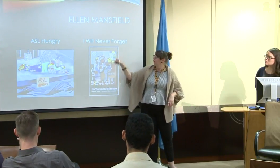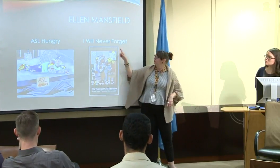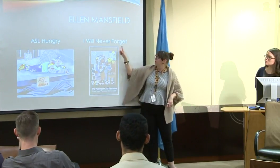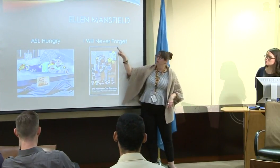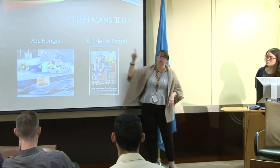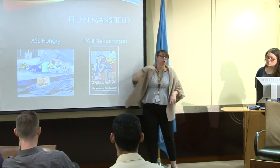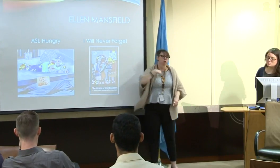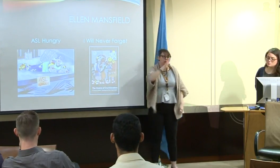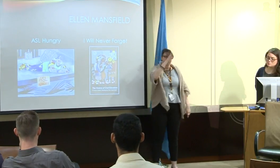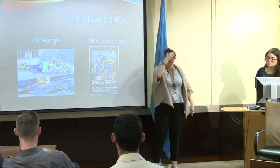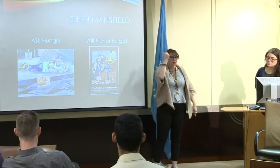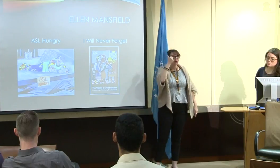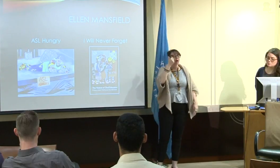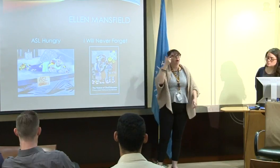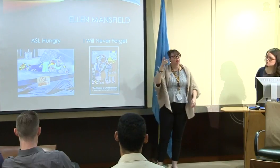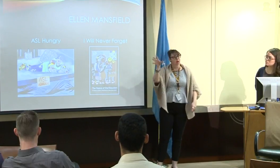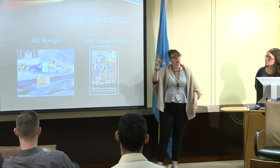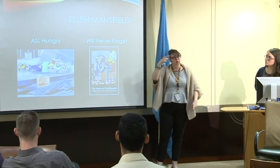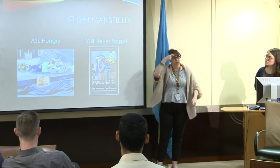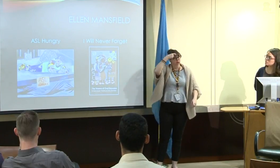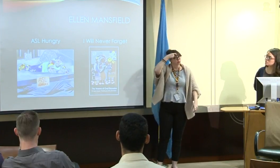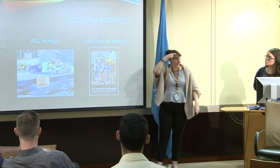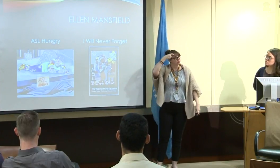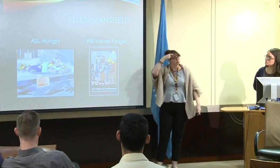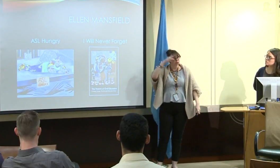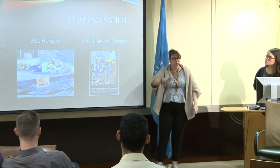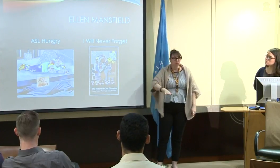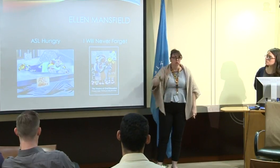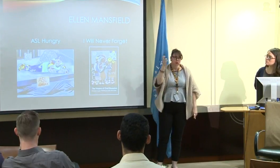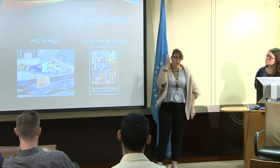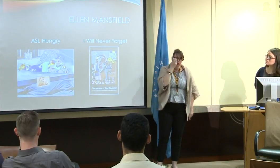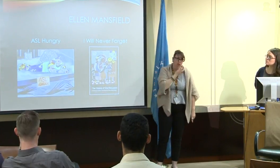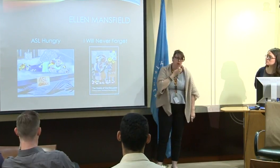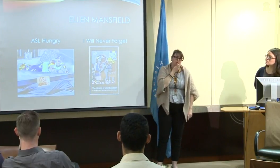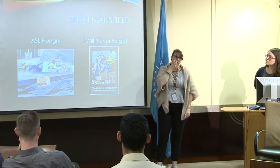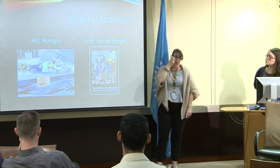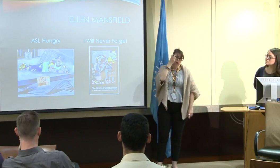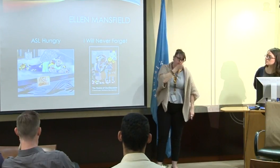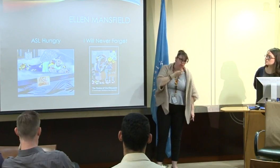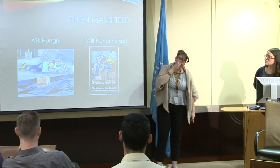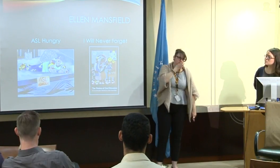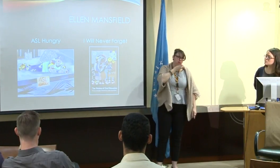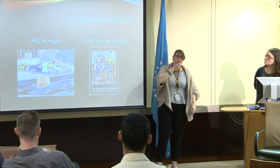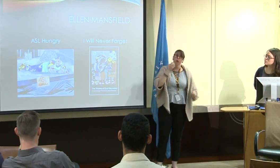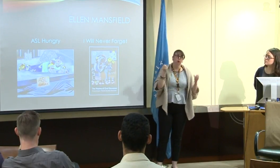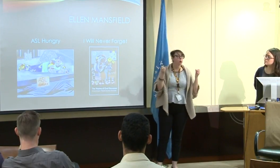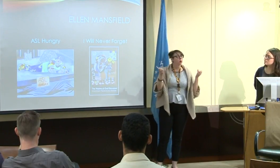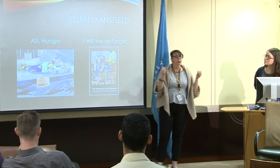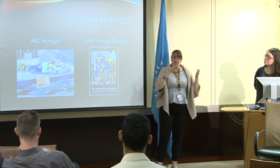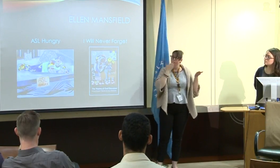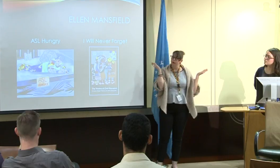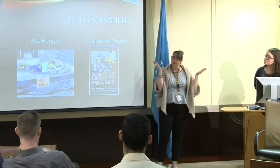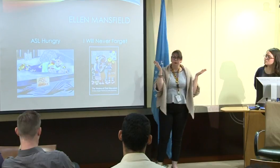She terms itself here, the victims of oral education. It was an experience that was engrained on her,